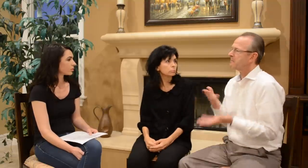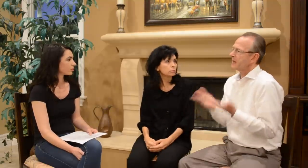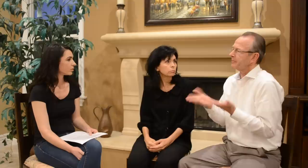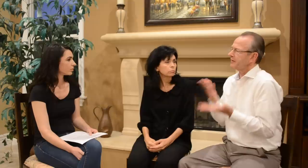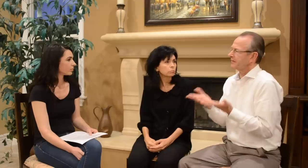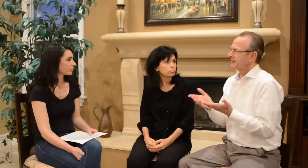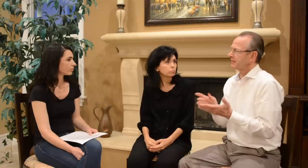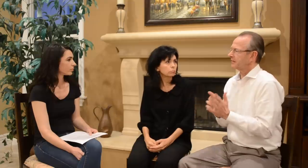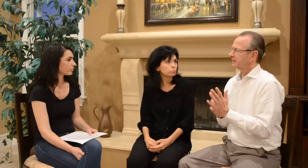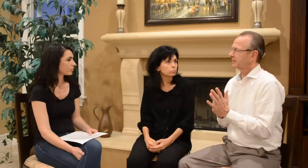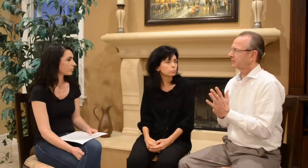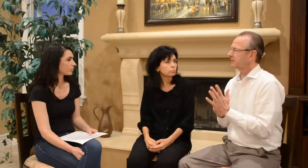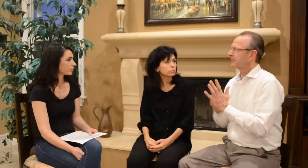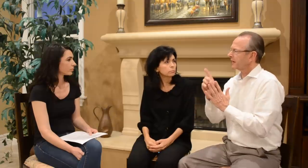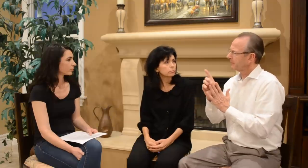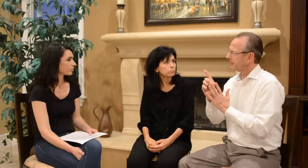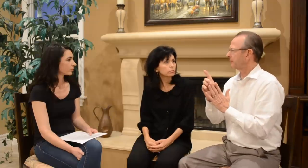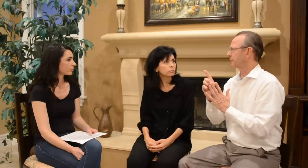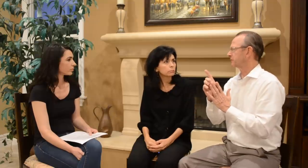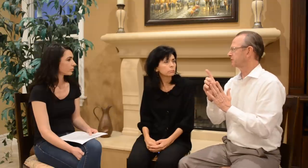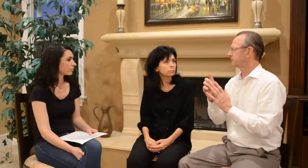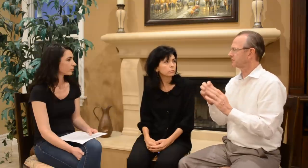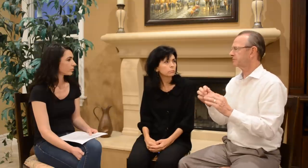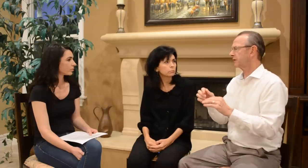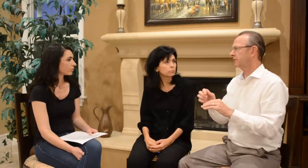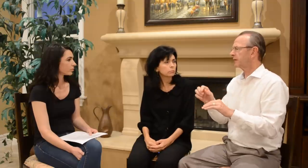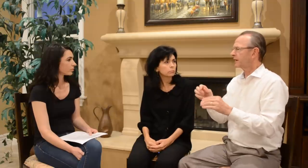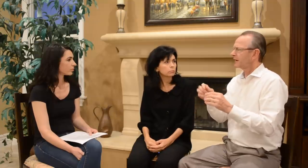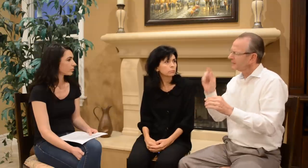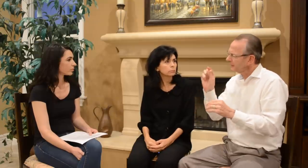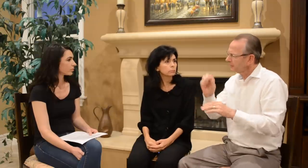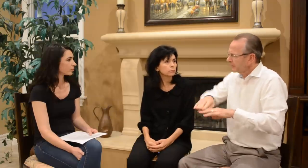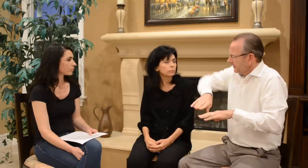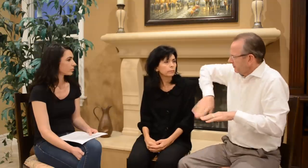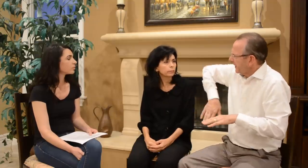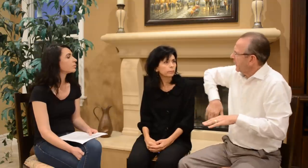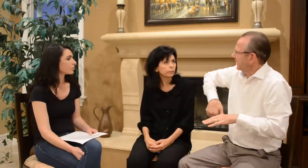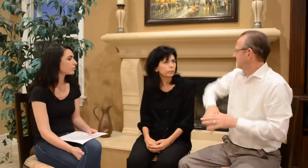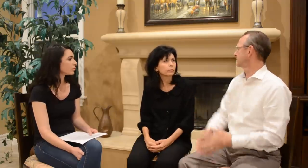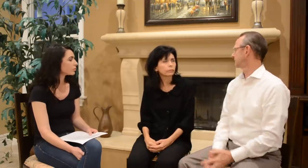Maybe the development was just a little bit behind.